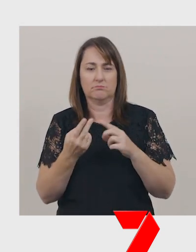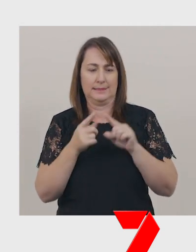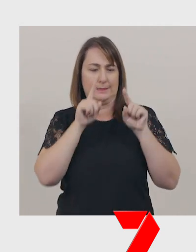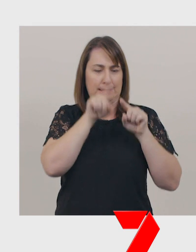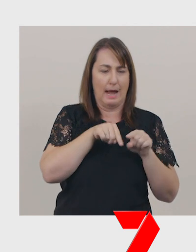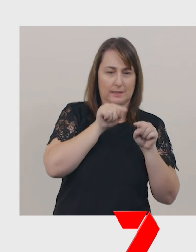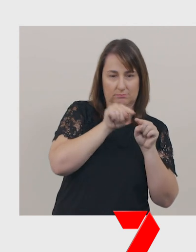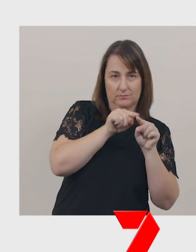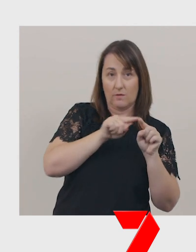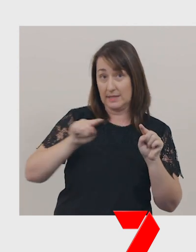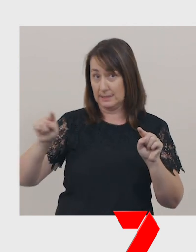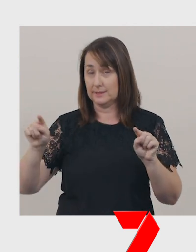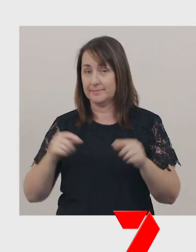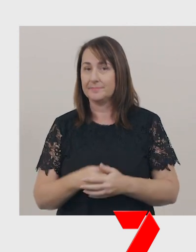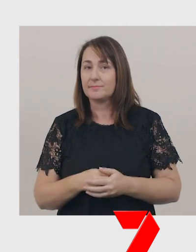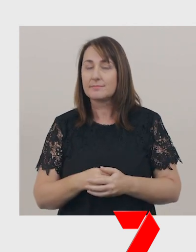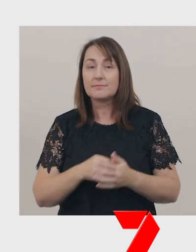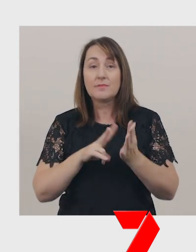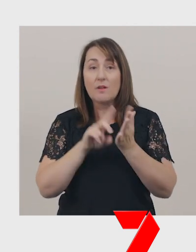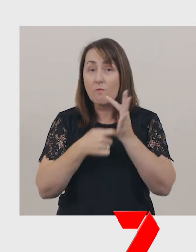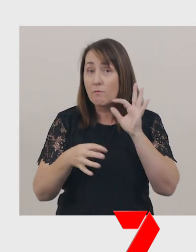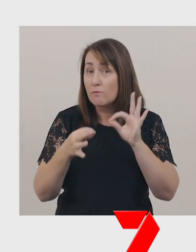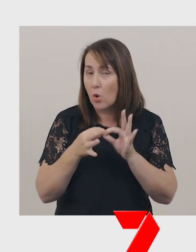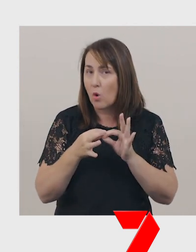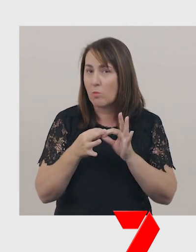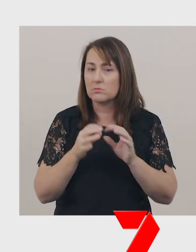And did you notice that the verbs are all in present tense?